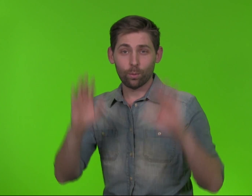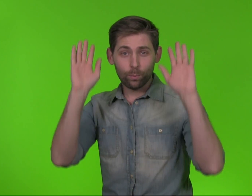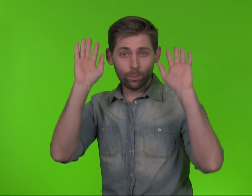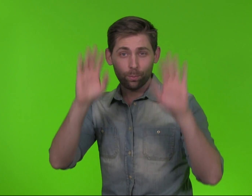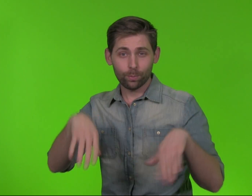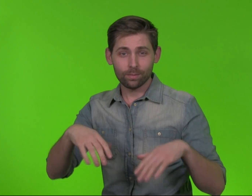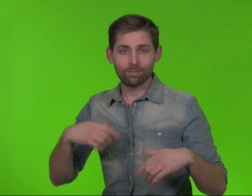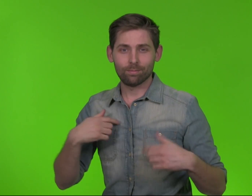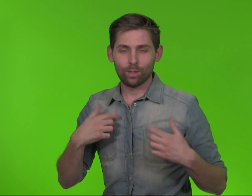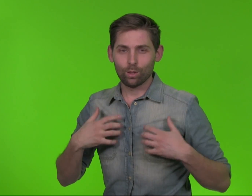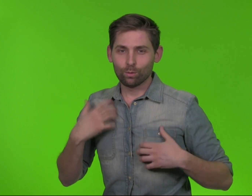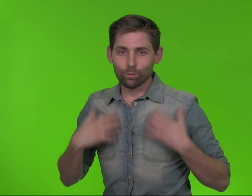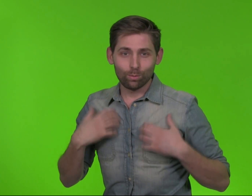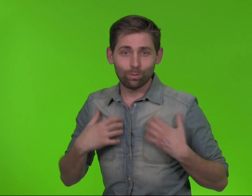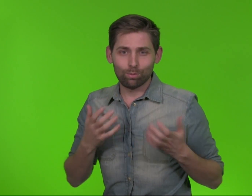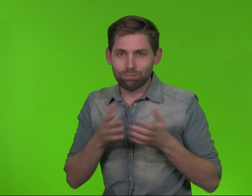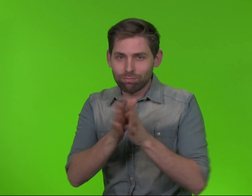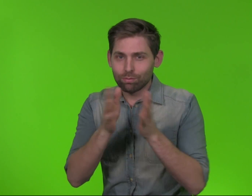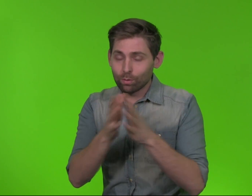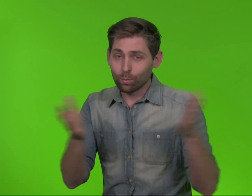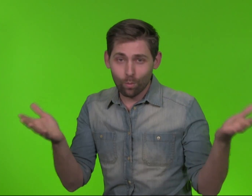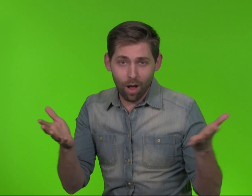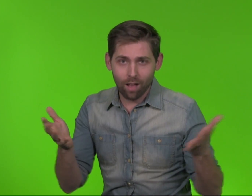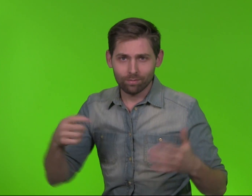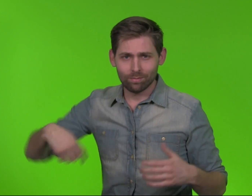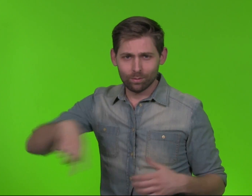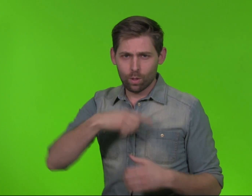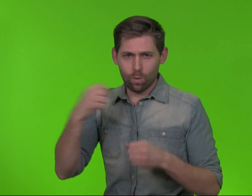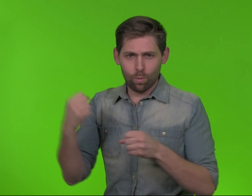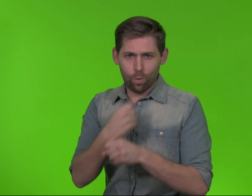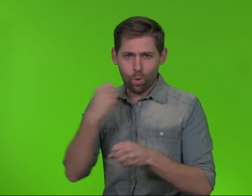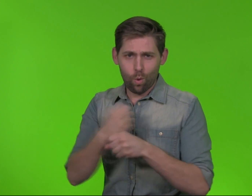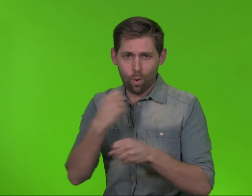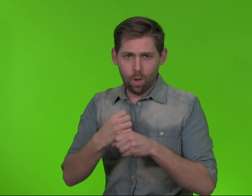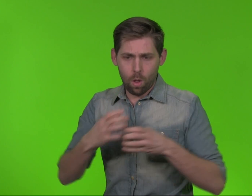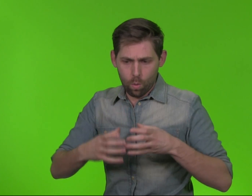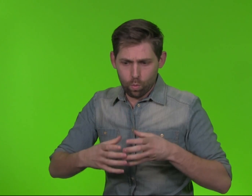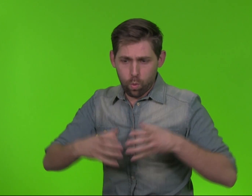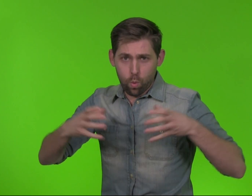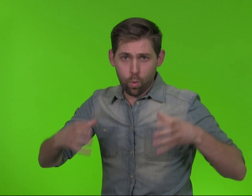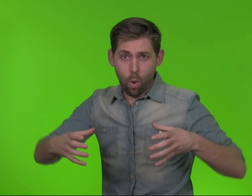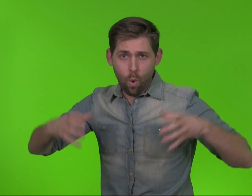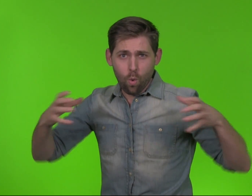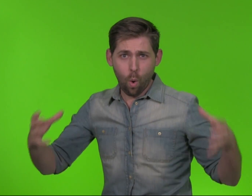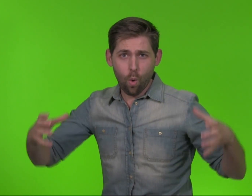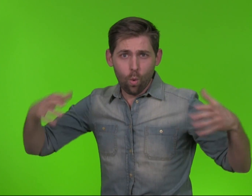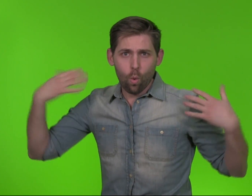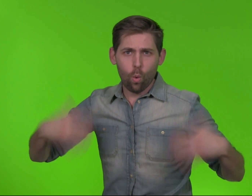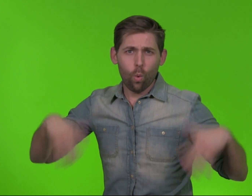Different shows! I am excited to report that we are growing and have several shows.